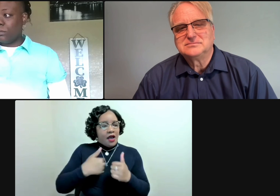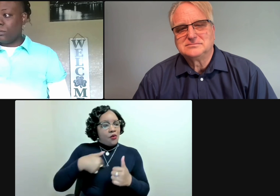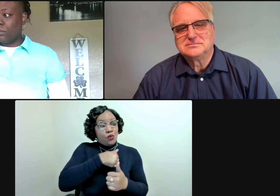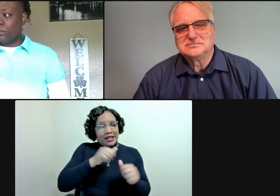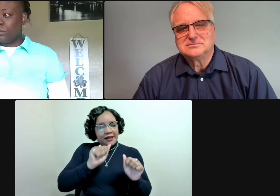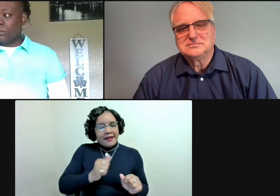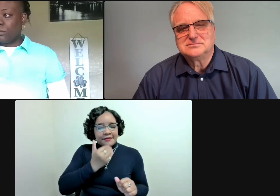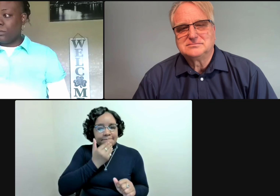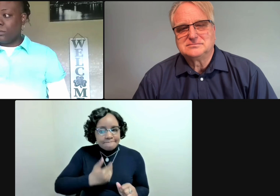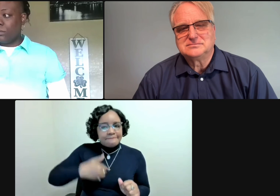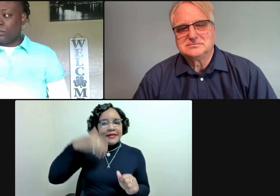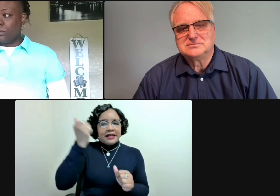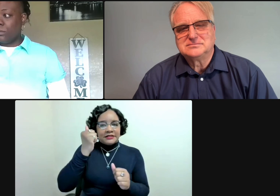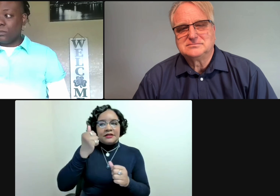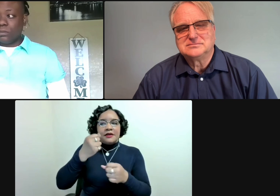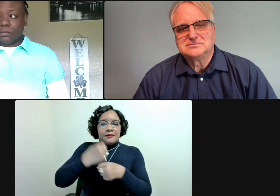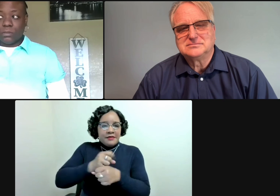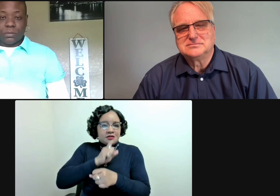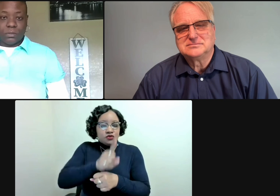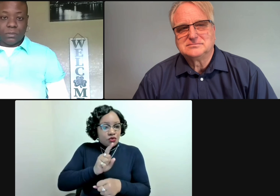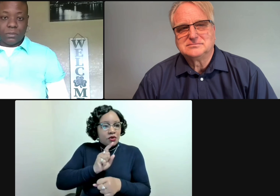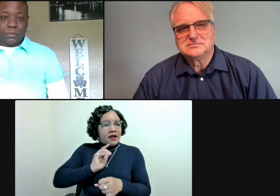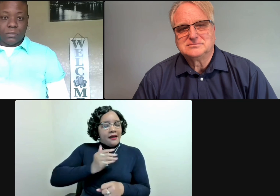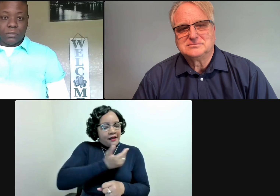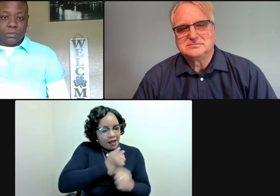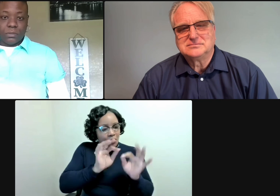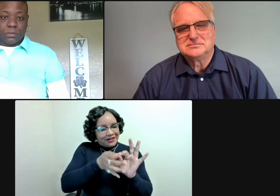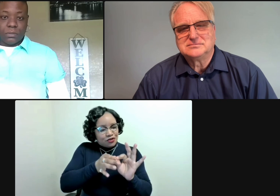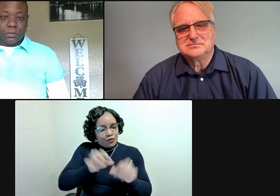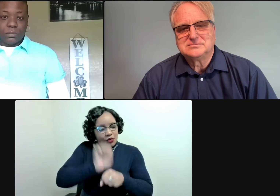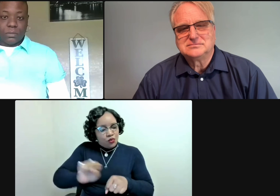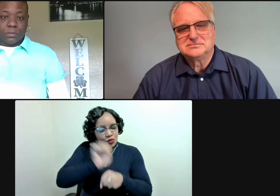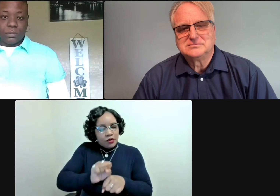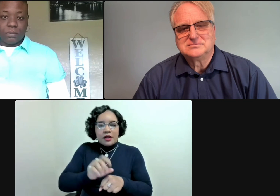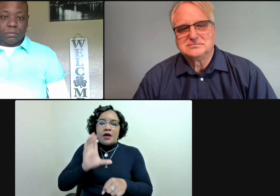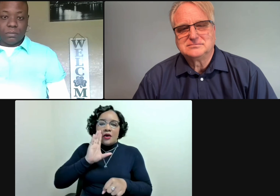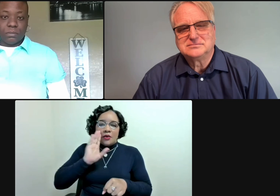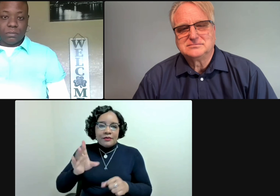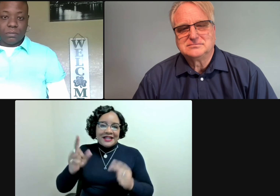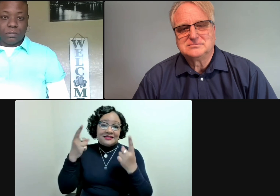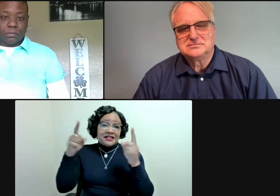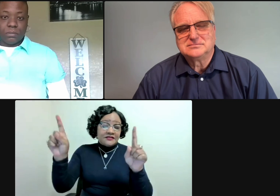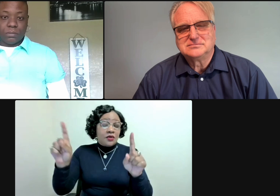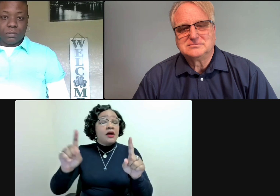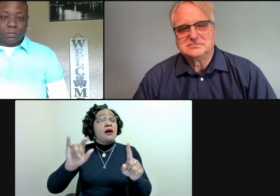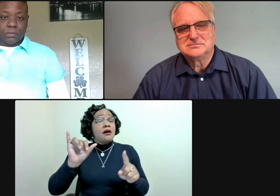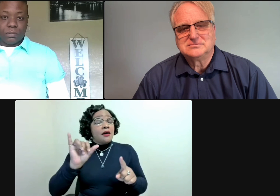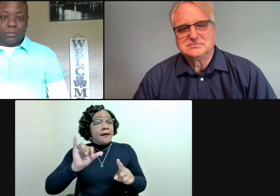we can best ensure that our interpreting work will be successful.